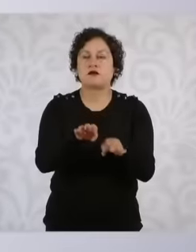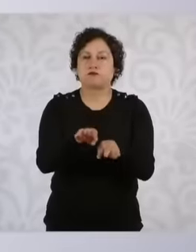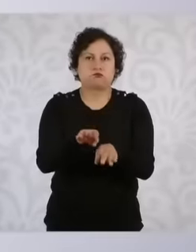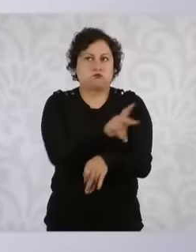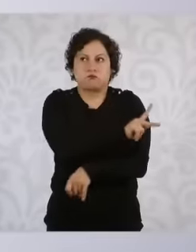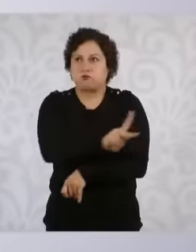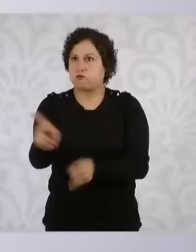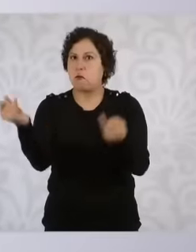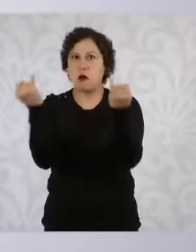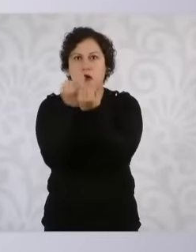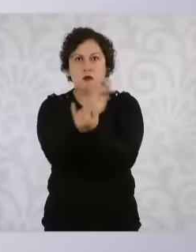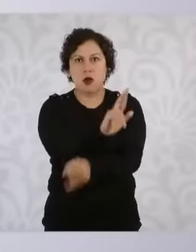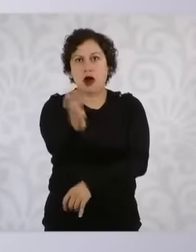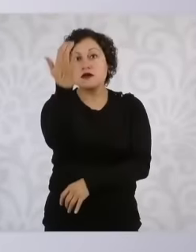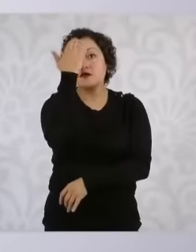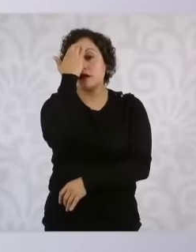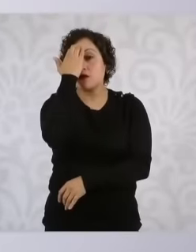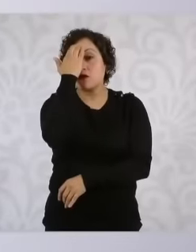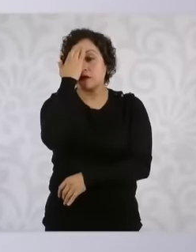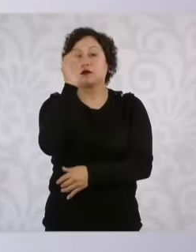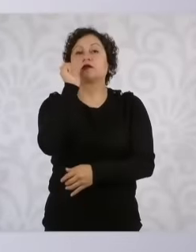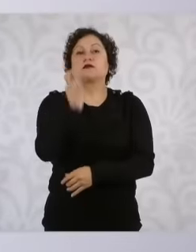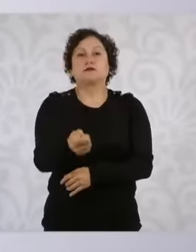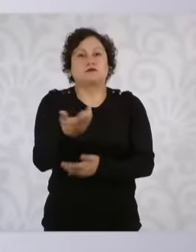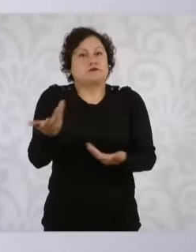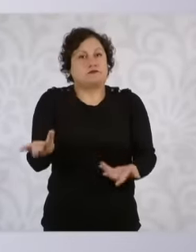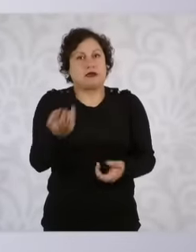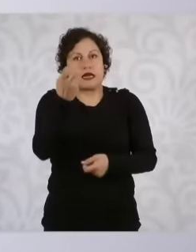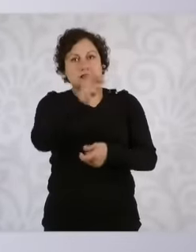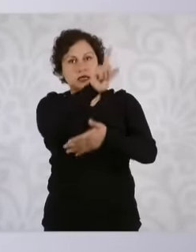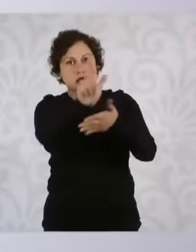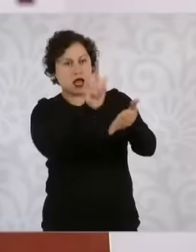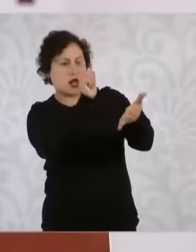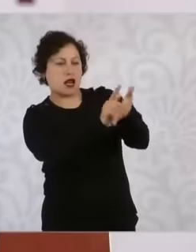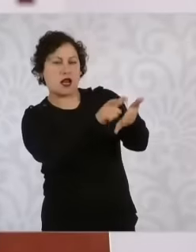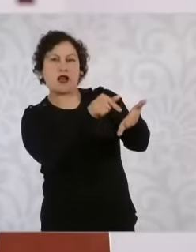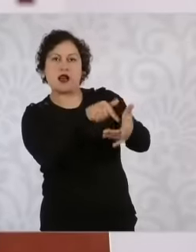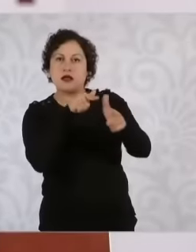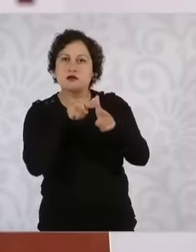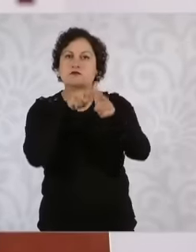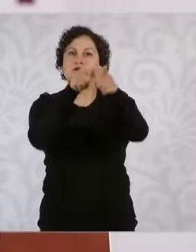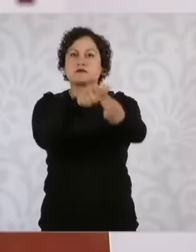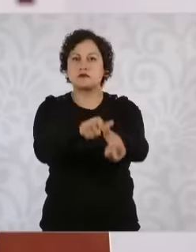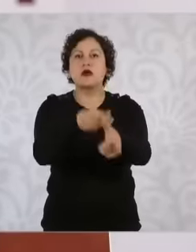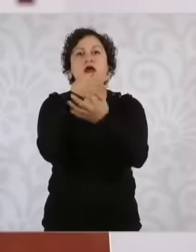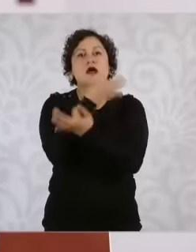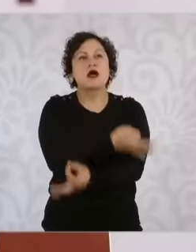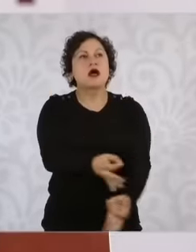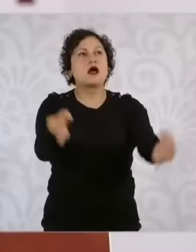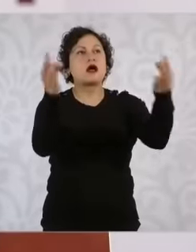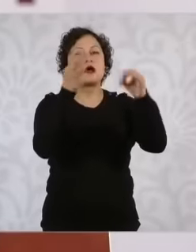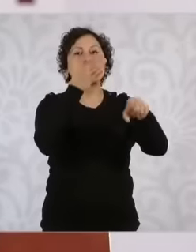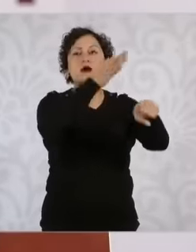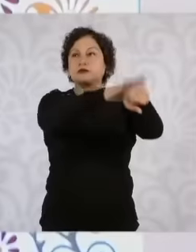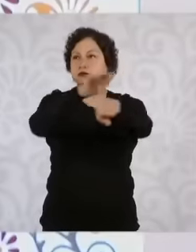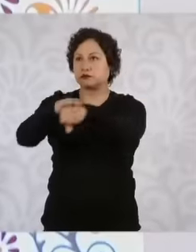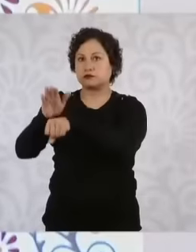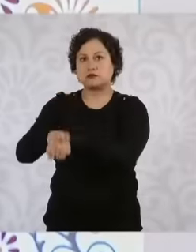we are going to take care of continuing to maintain this message to Each and every Mexican